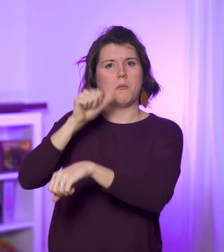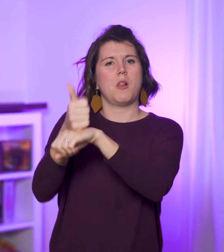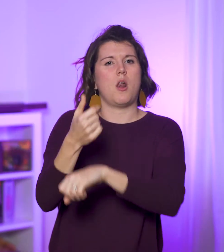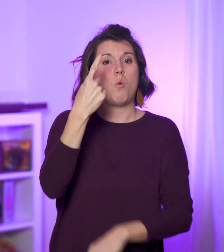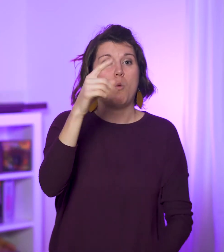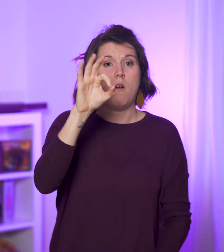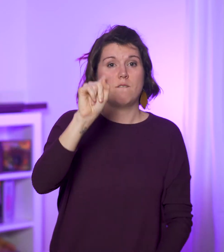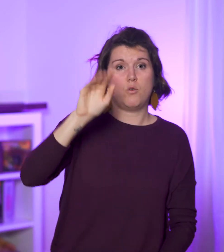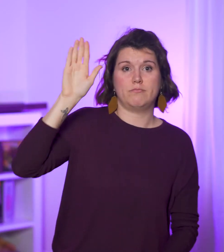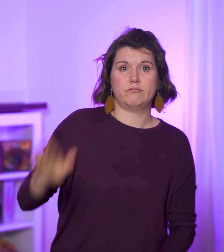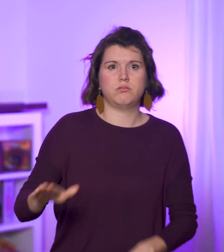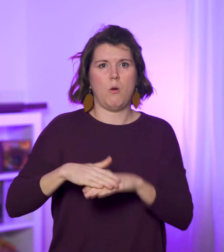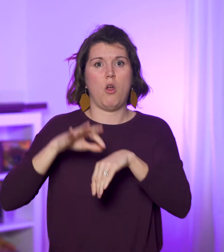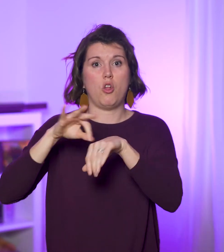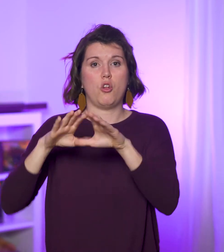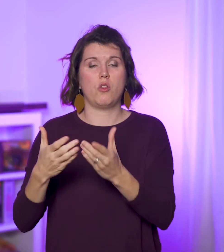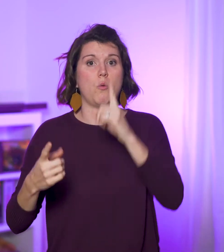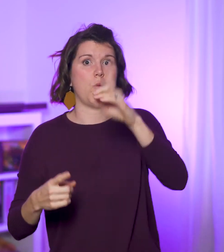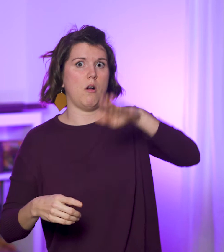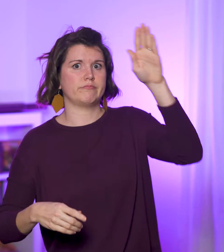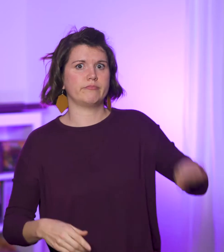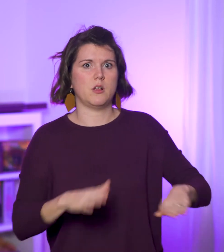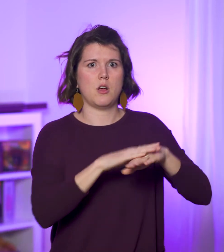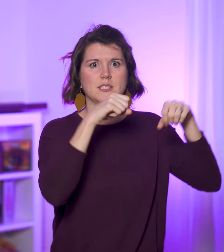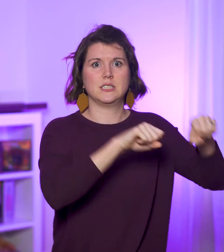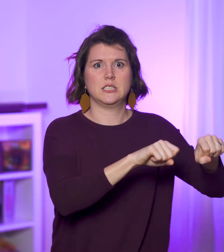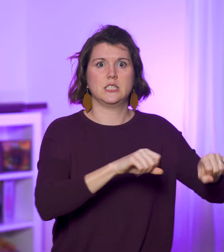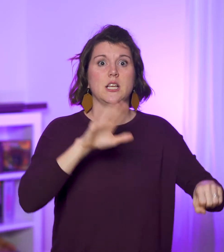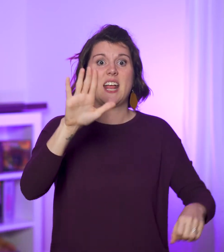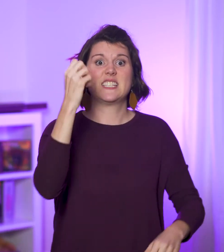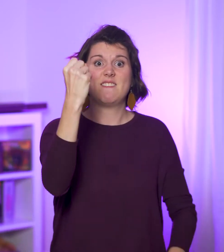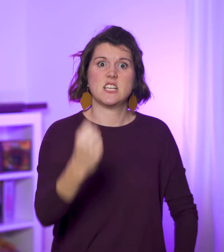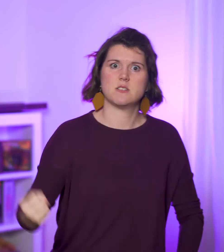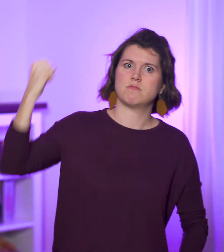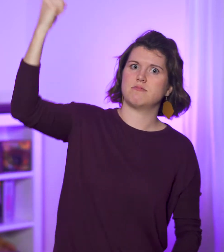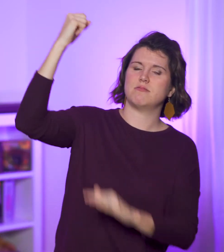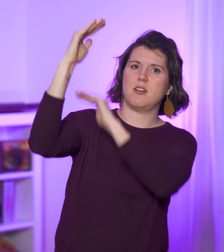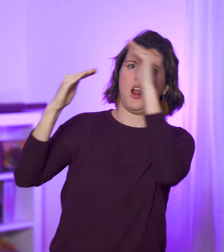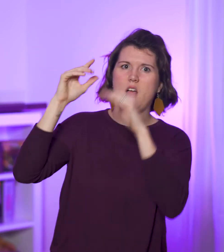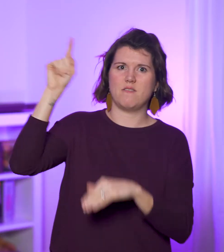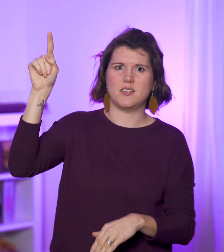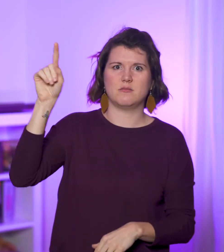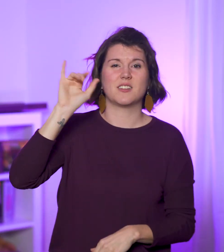he plants one foot on earth and one foot on sea, and he reaches his fist to the heavens,